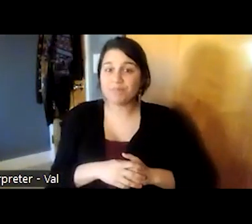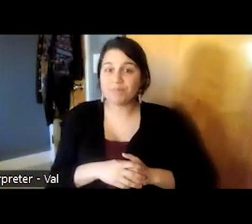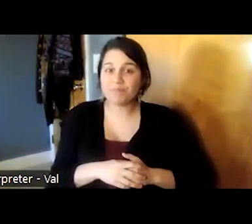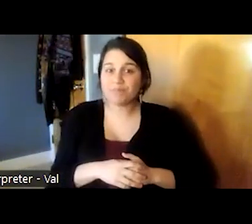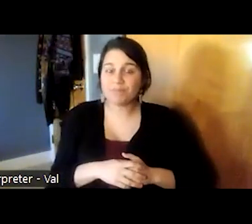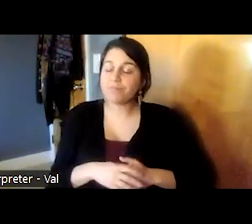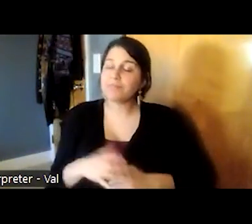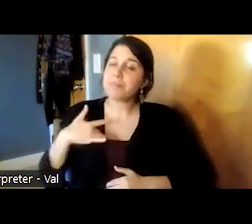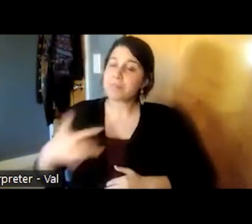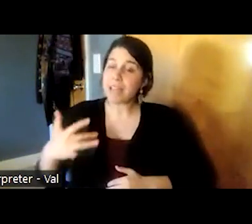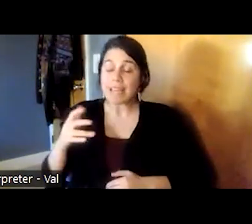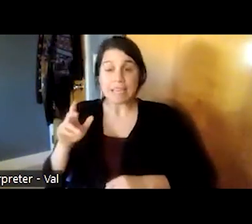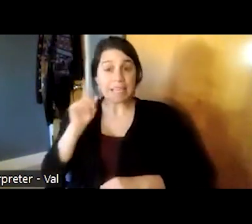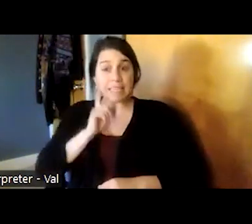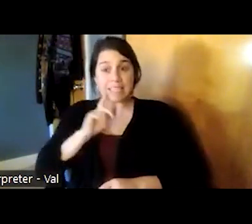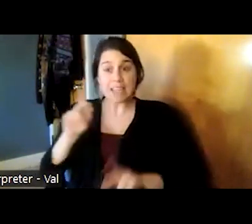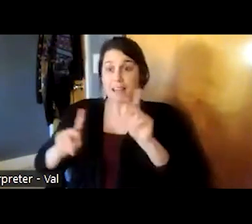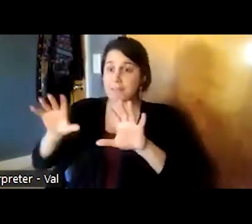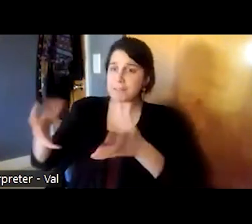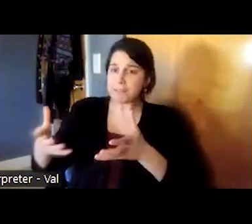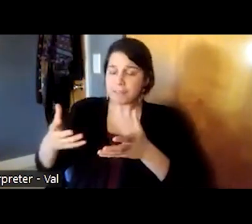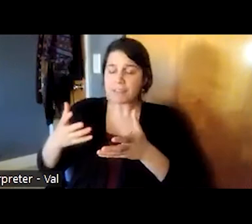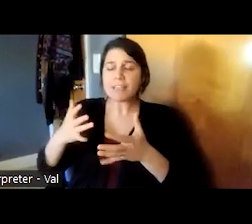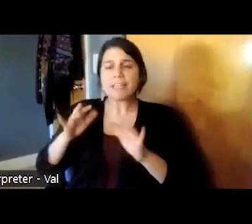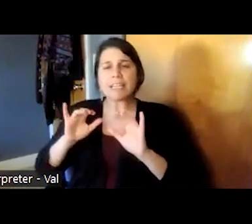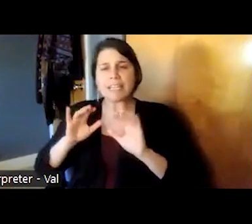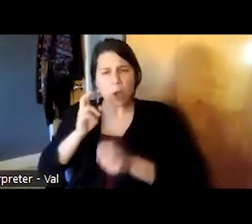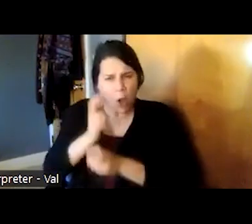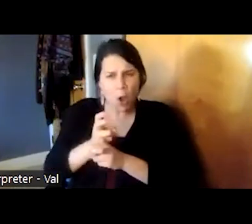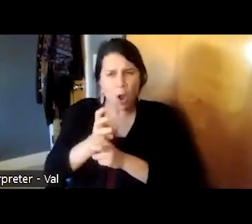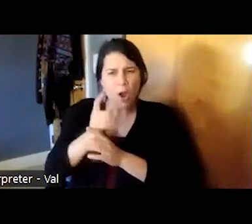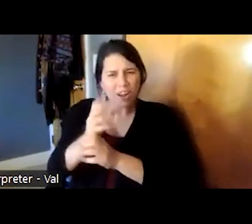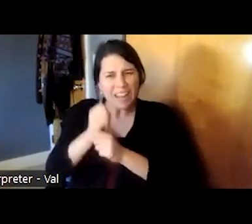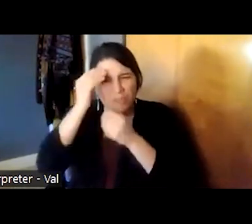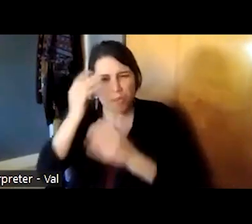in the deaf population find it difficult to obtain information for a variety of reasons